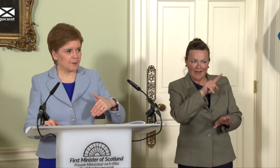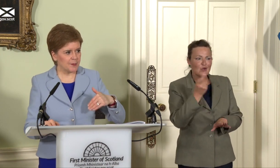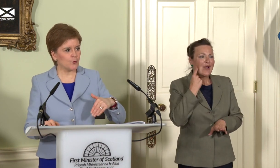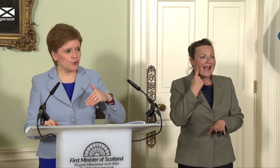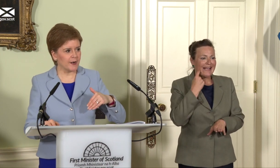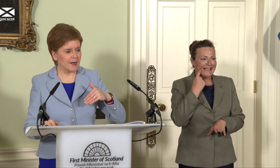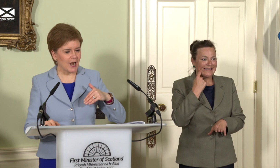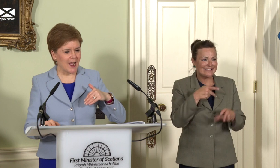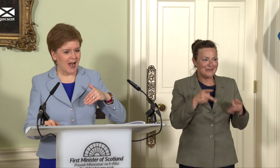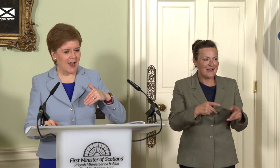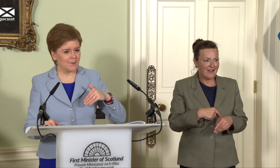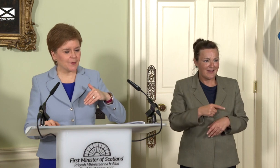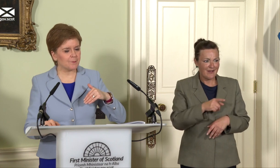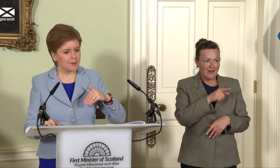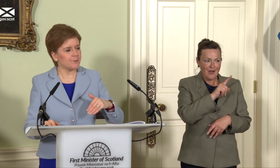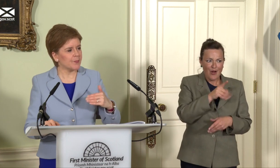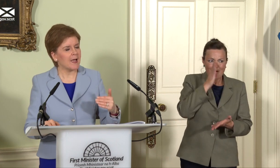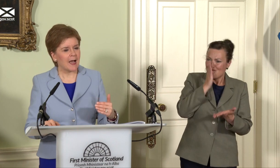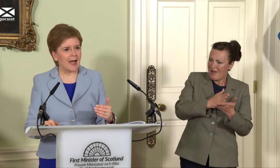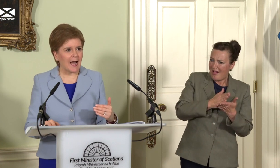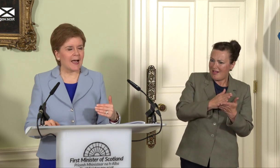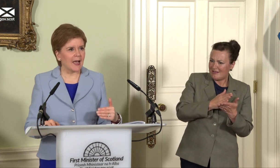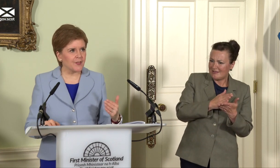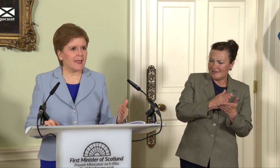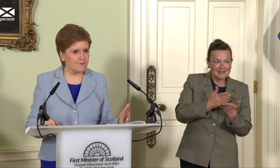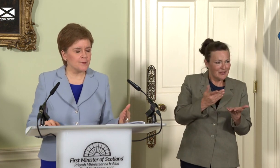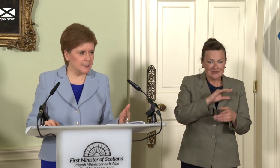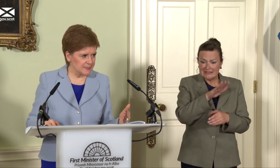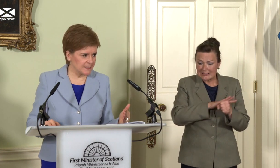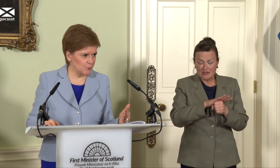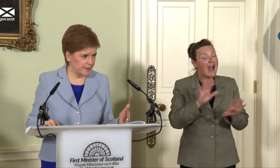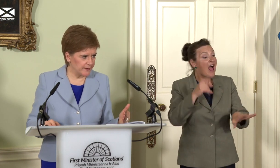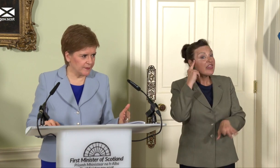people who are… Or the reality of the situation, according to just about every reputable expert. I think everybody listening will hear